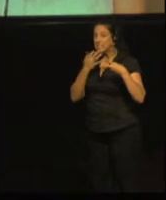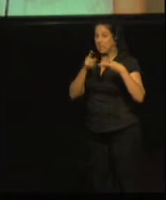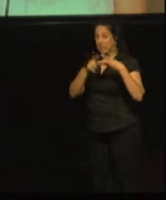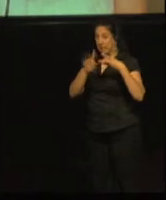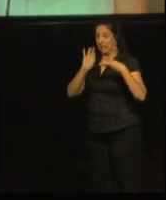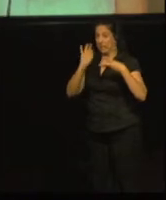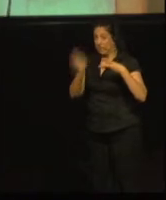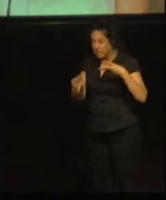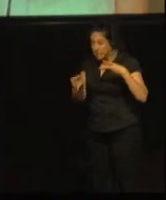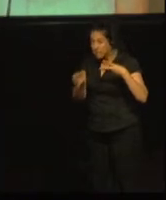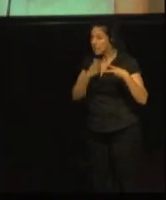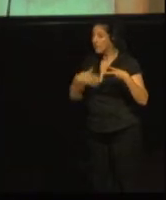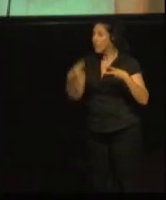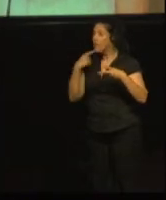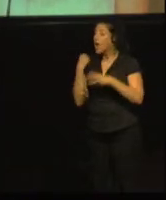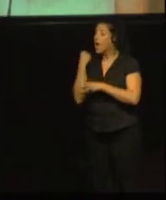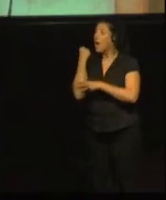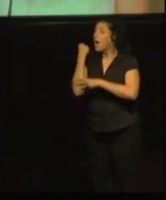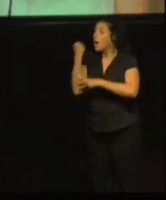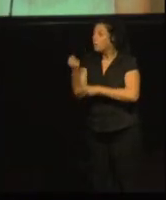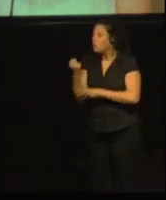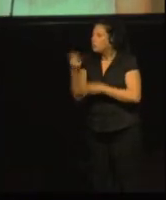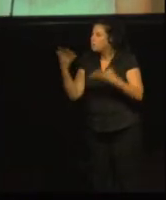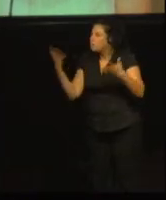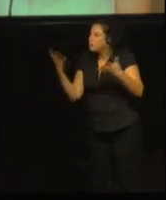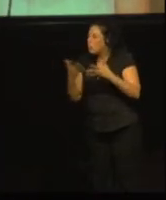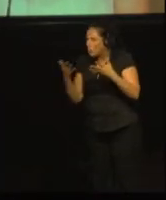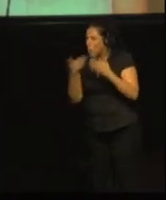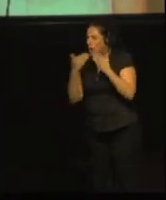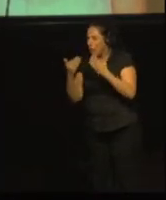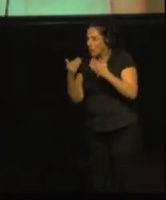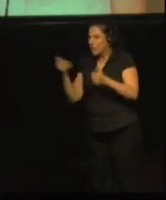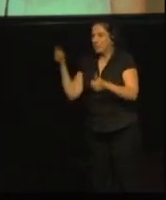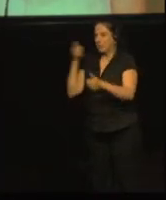‘Yes’, ‘no’ or ‘unknown’.